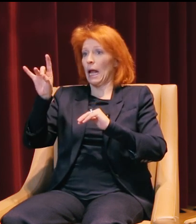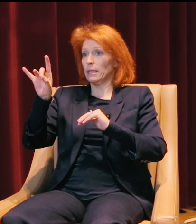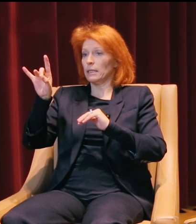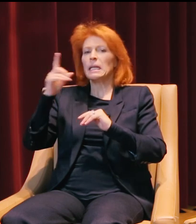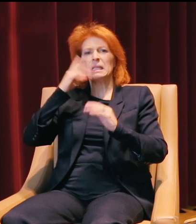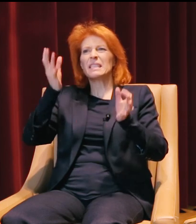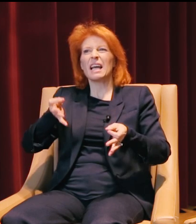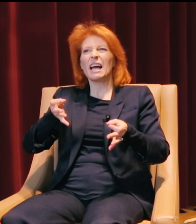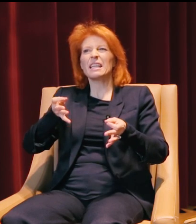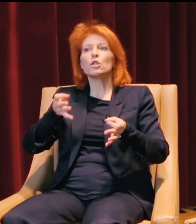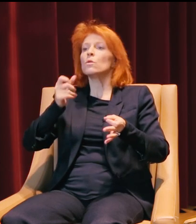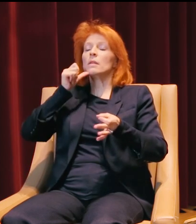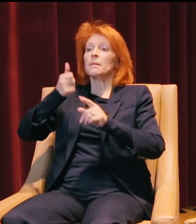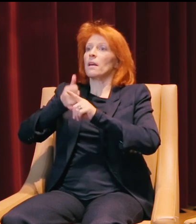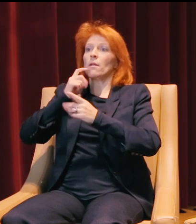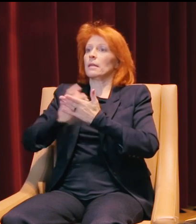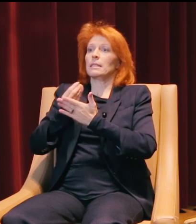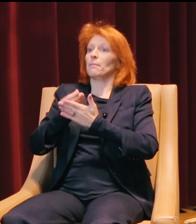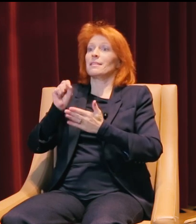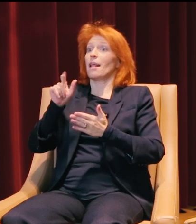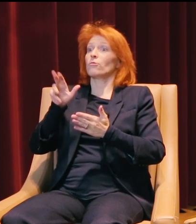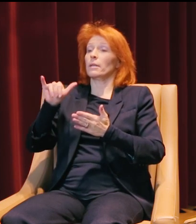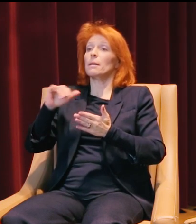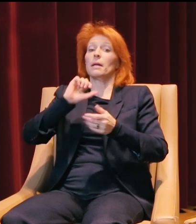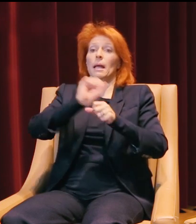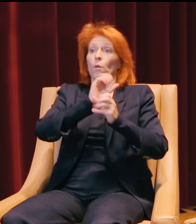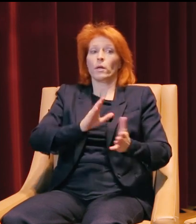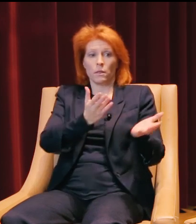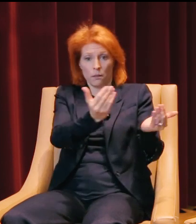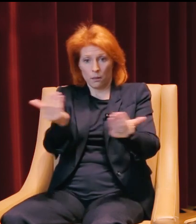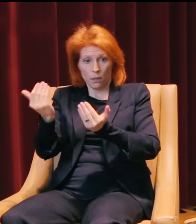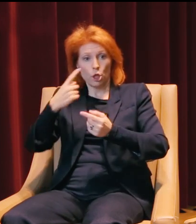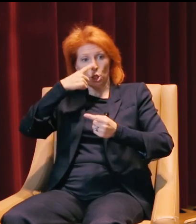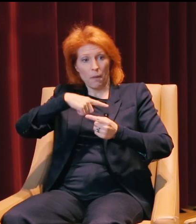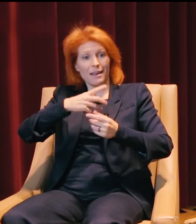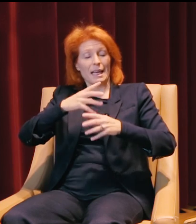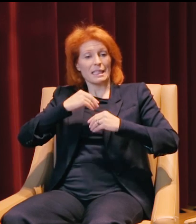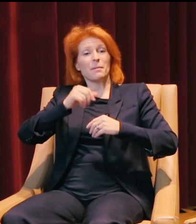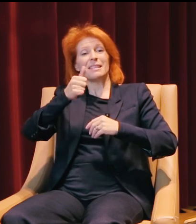he decided not to take a salary, and he brought all of his employees in and asked, "Will you all accept a 10% pay cut